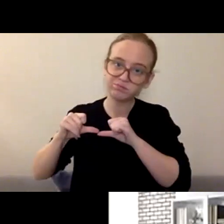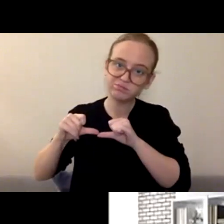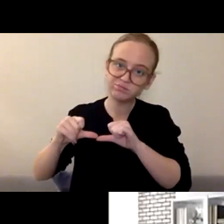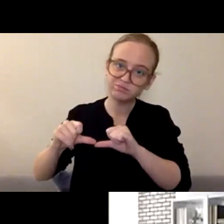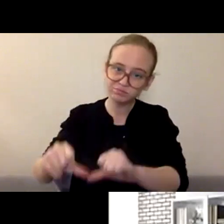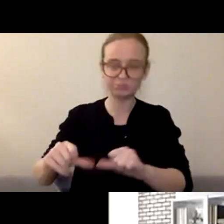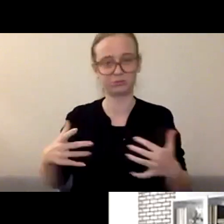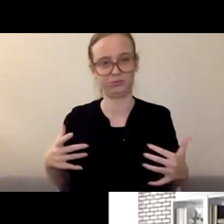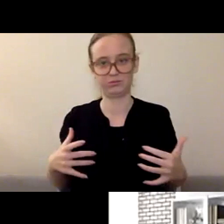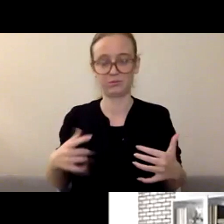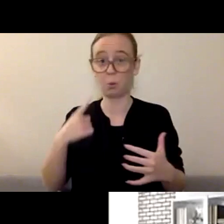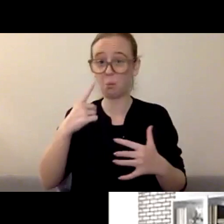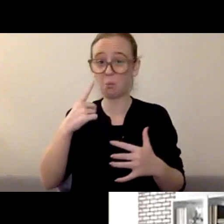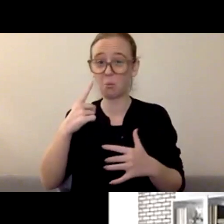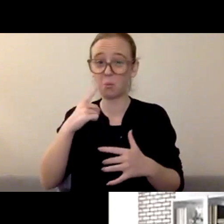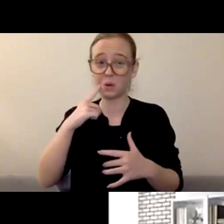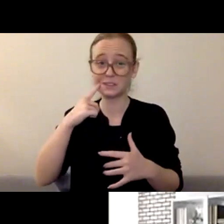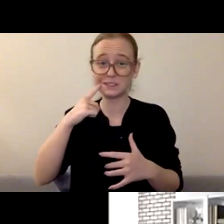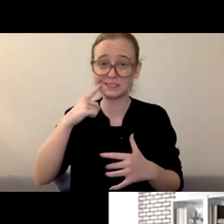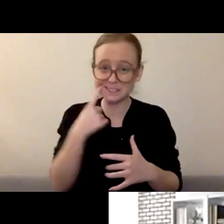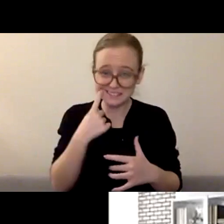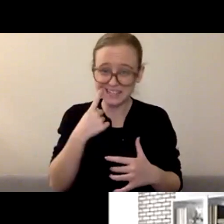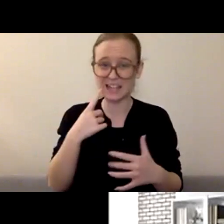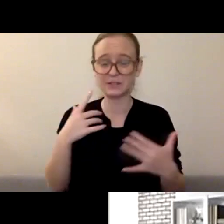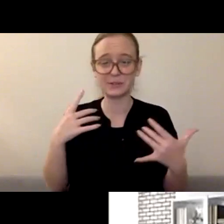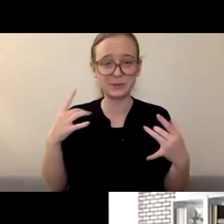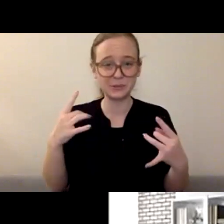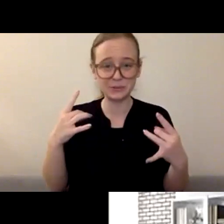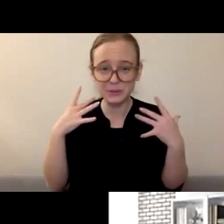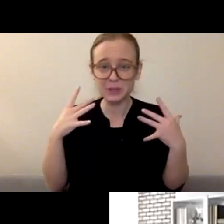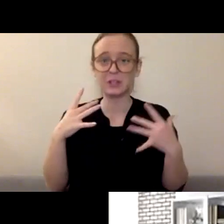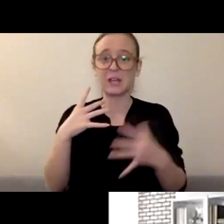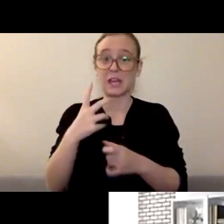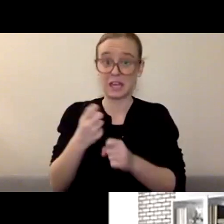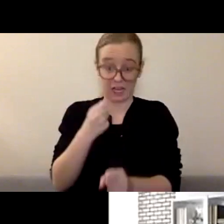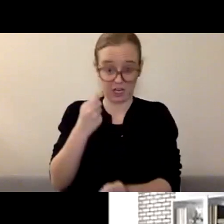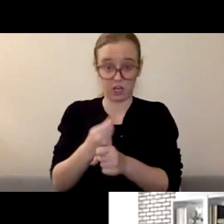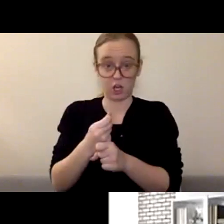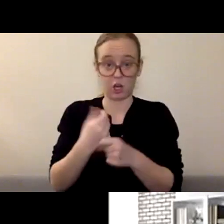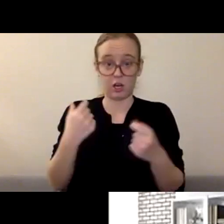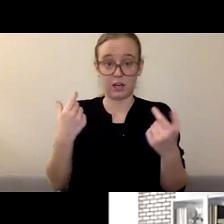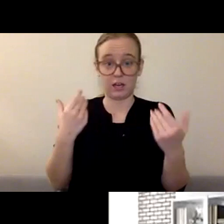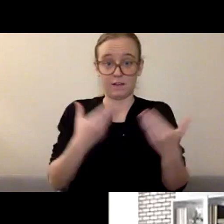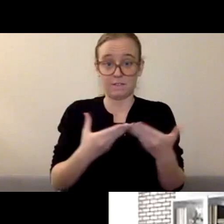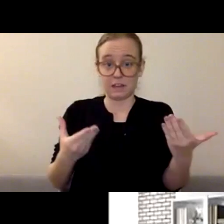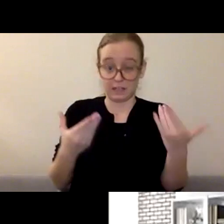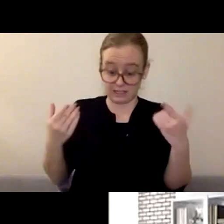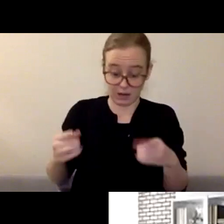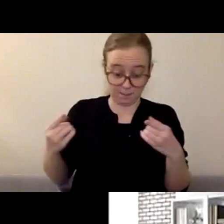of things happening that we would have never thought would have happened. This time last year, if you would've told me,